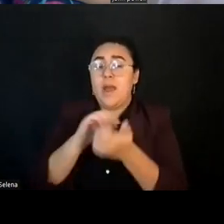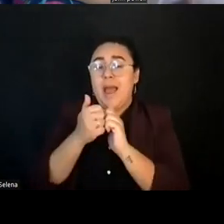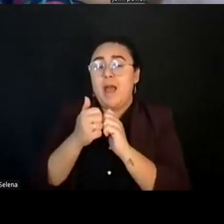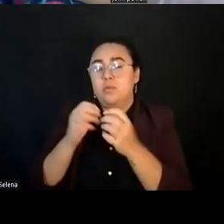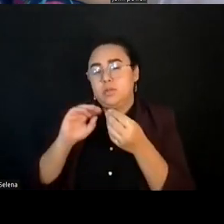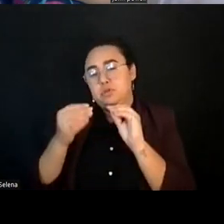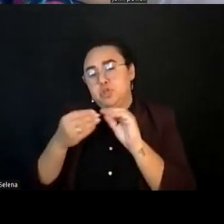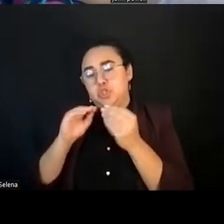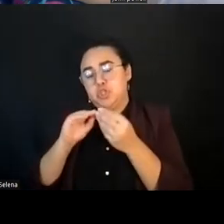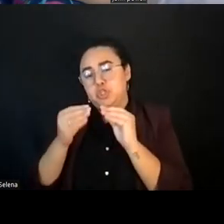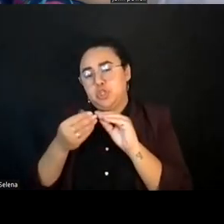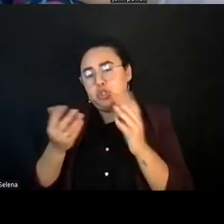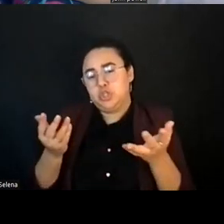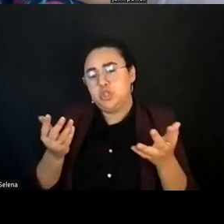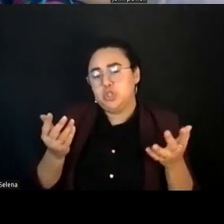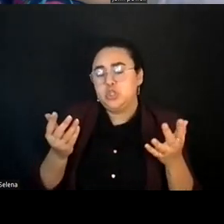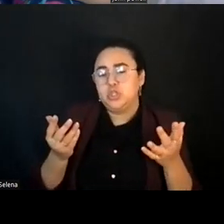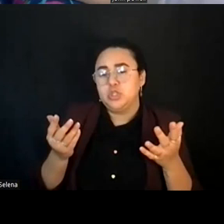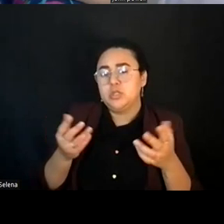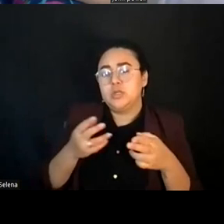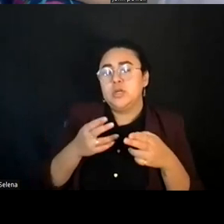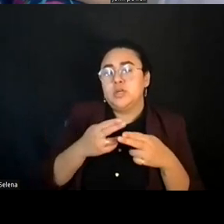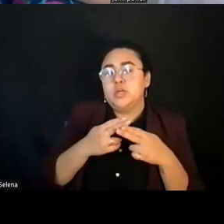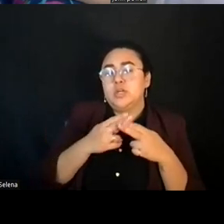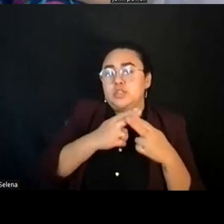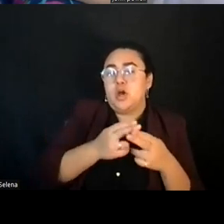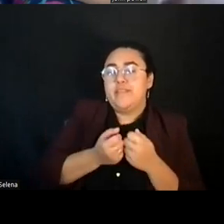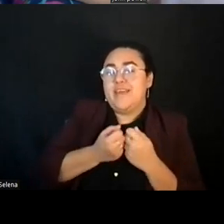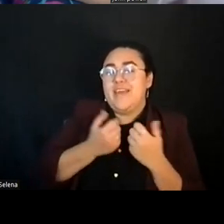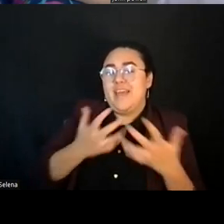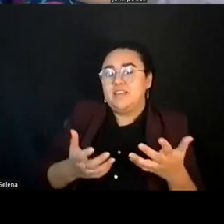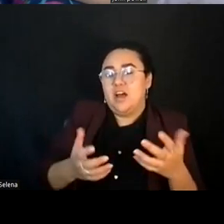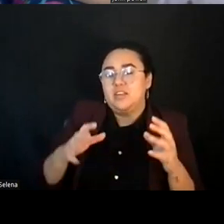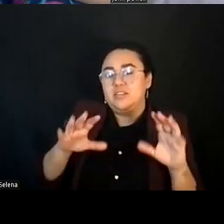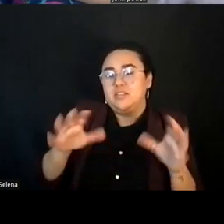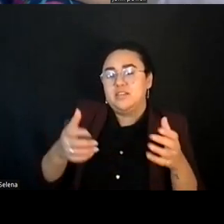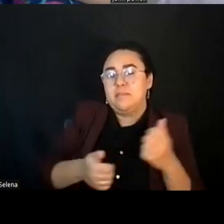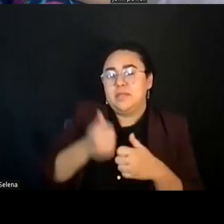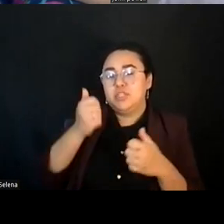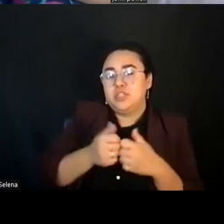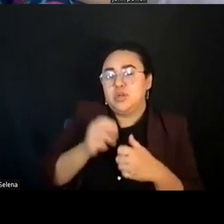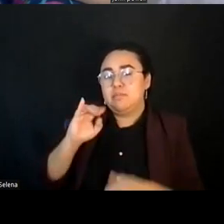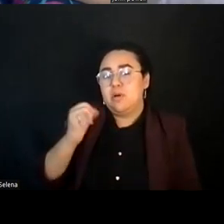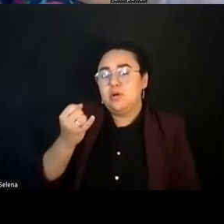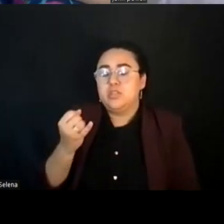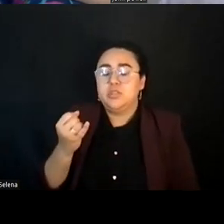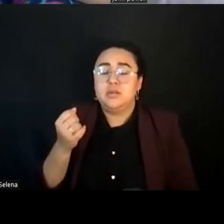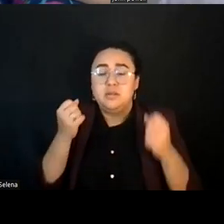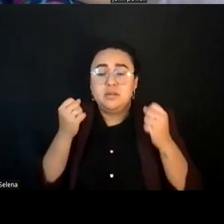And there's a concept called exhausting majority and basically saying that a lot of potential voters don't participate because they're just turned off.